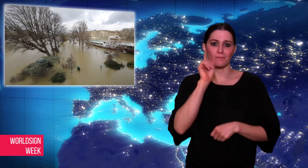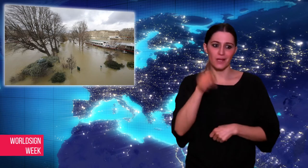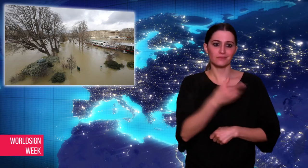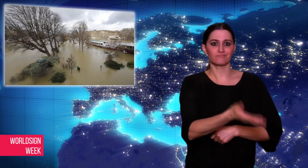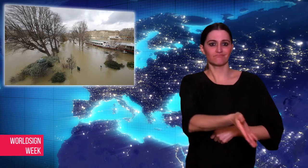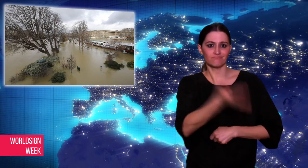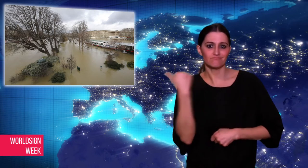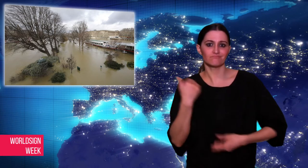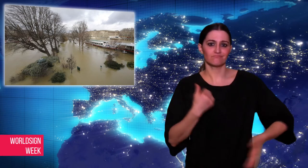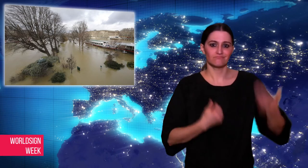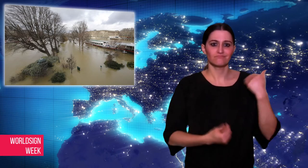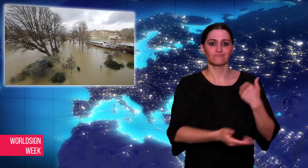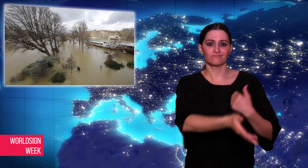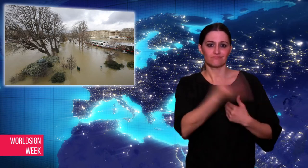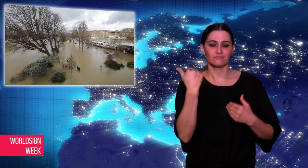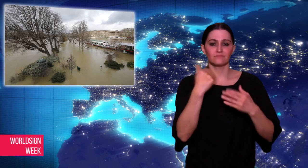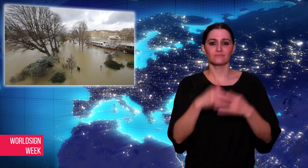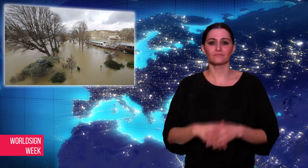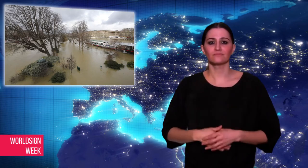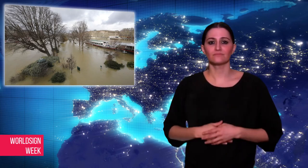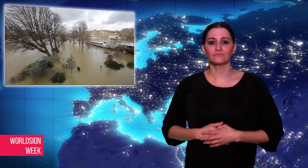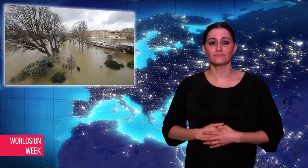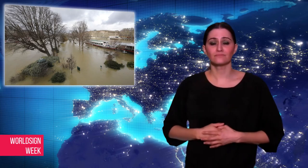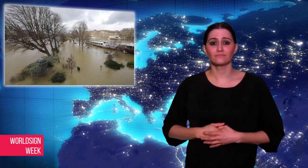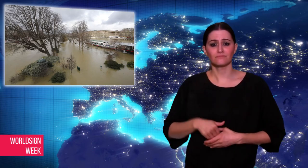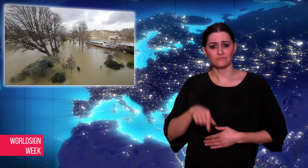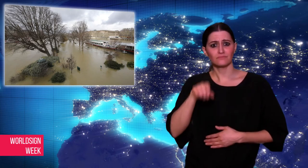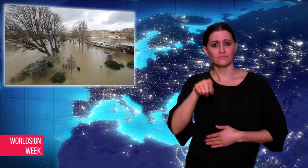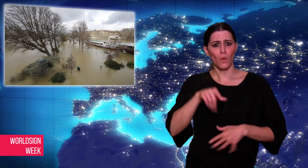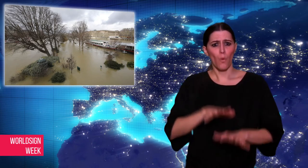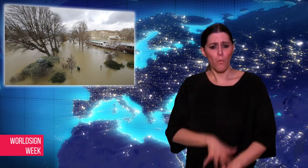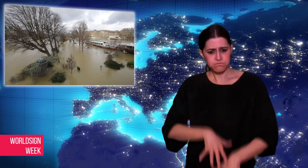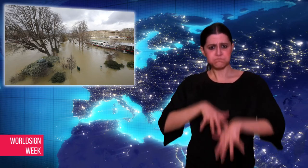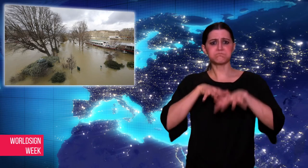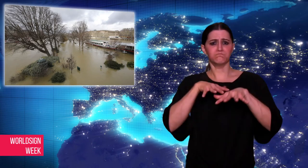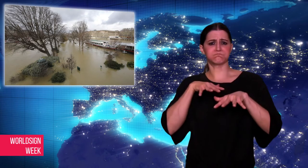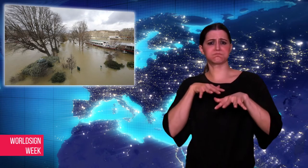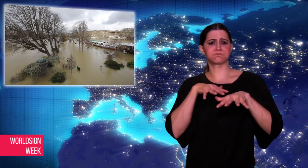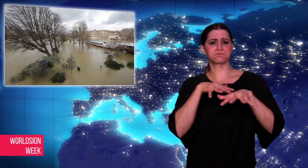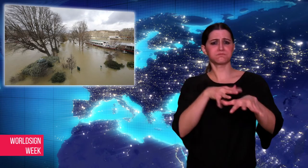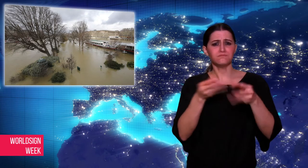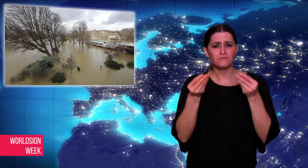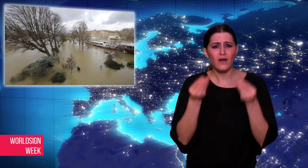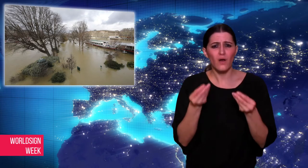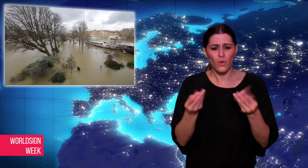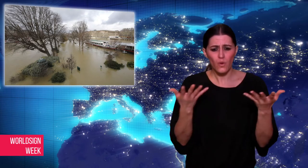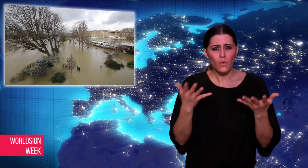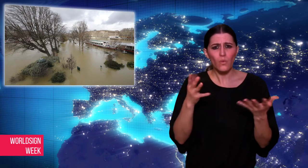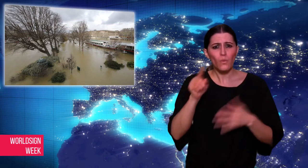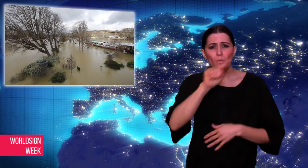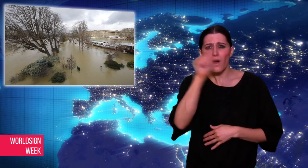know how long it will take for the